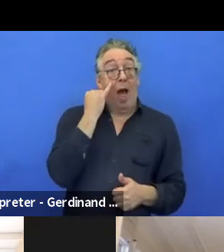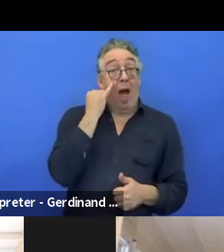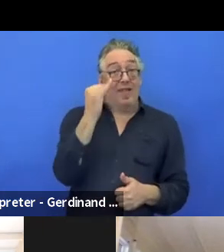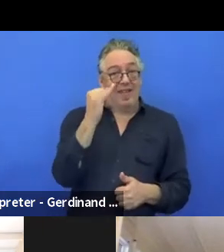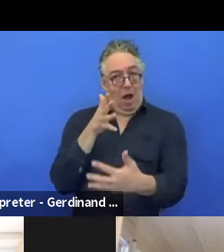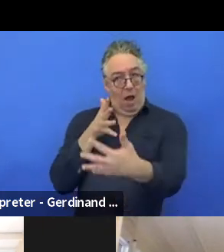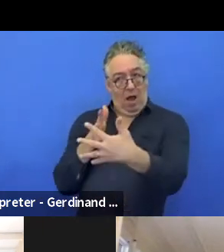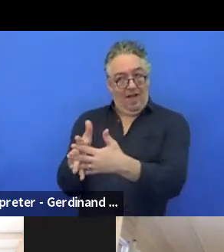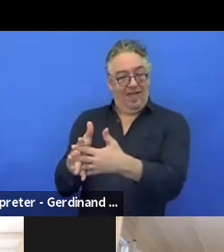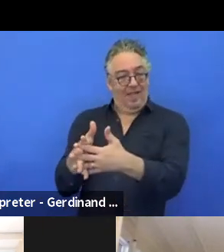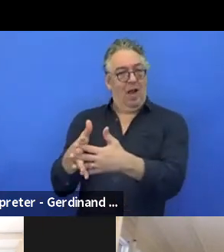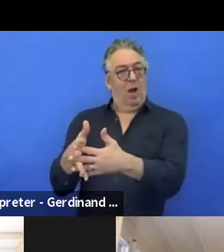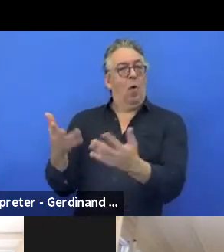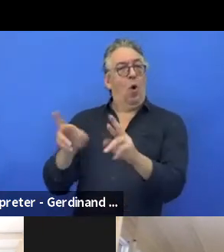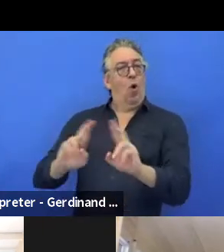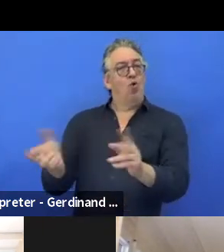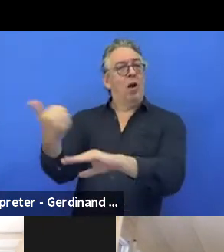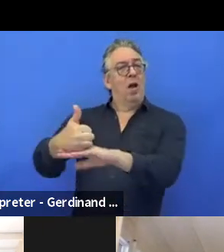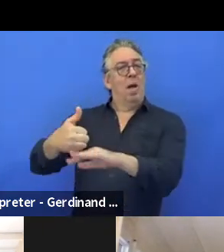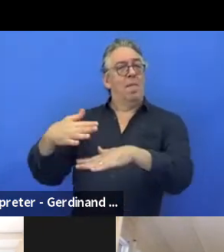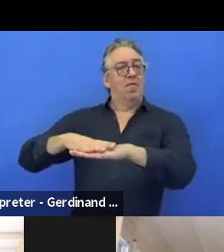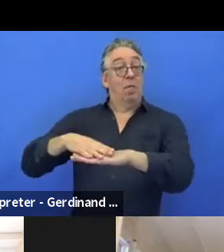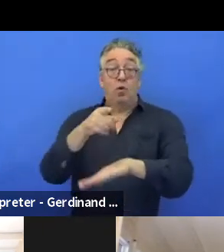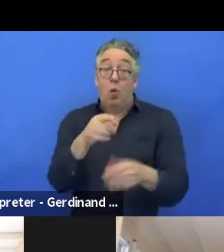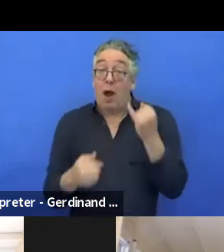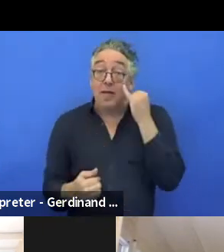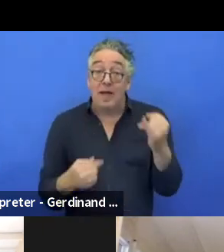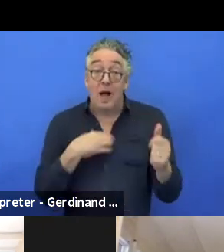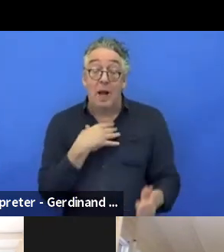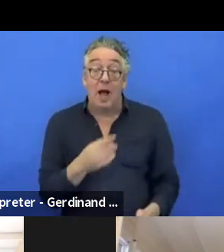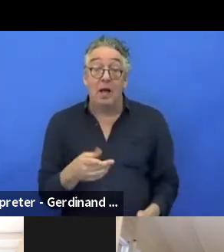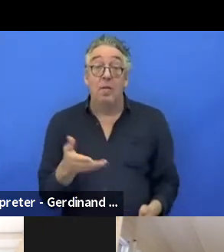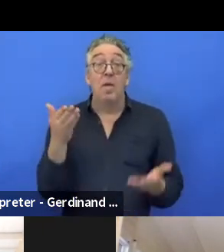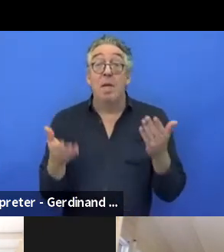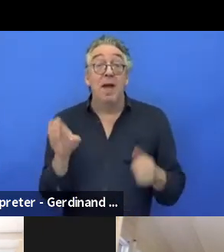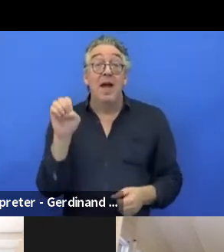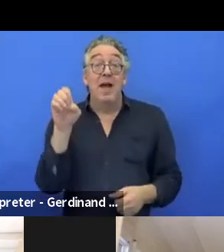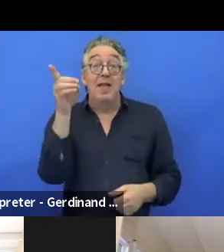But you have to think in some other platform like EDF, EDF is a great platform